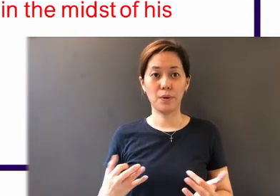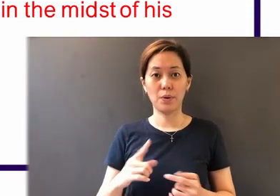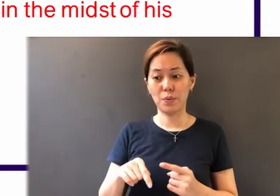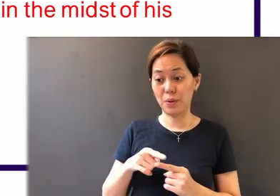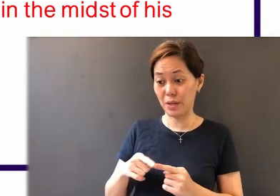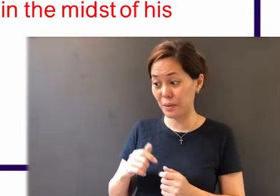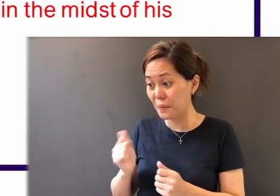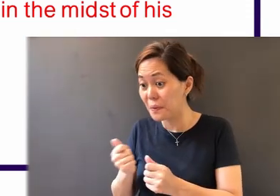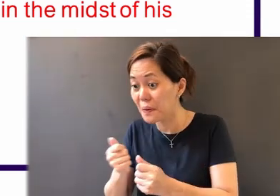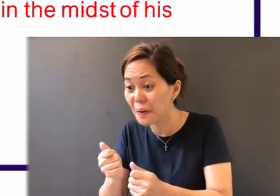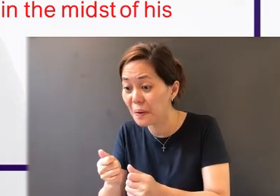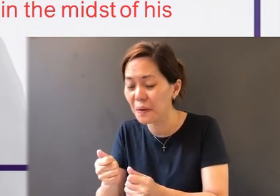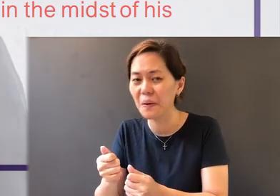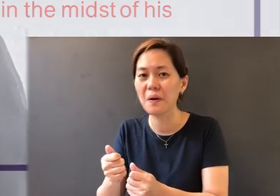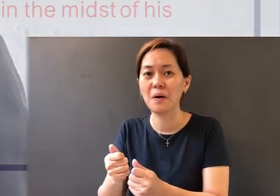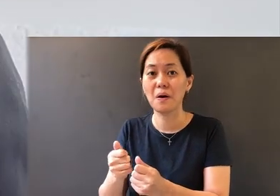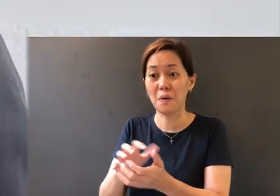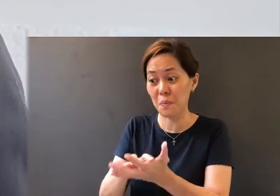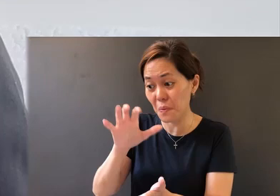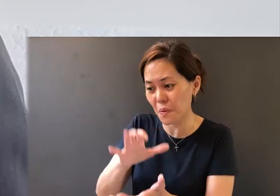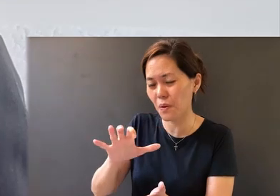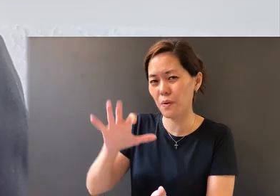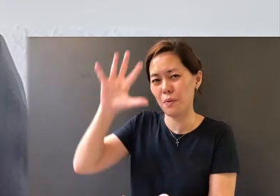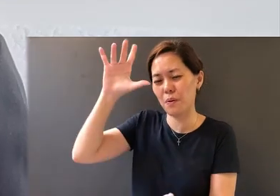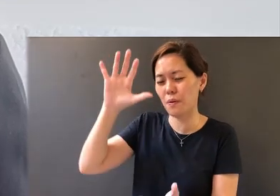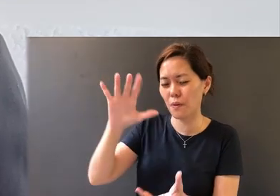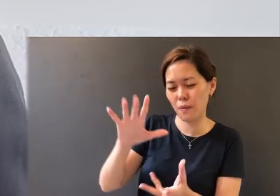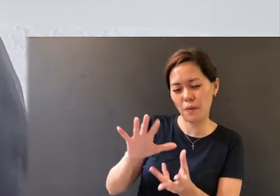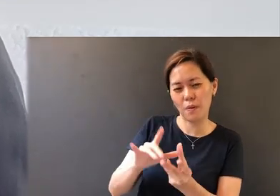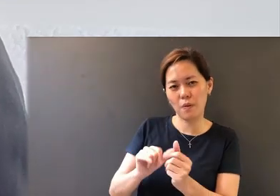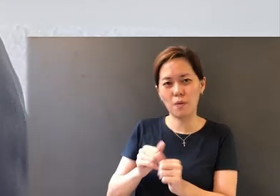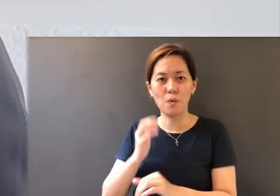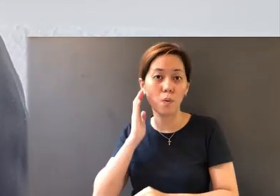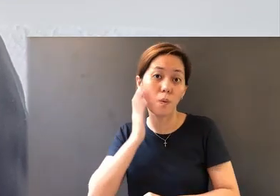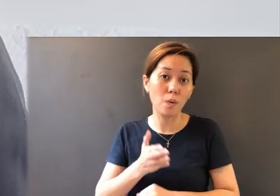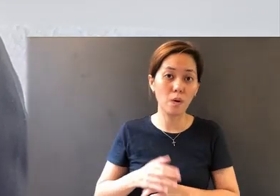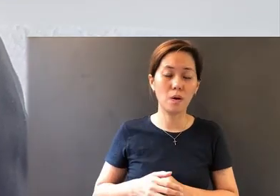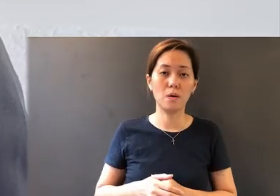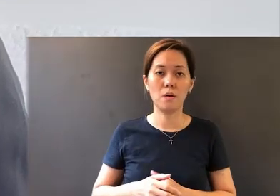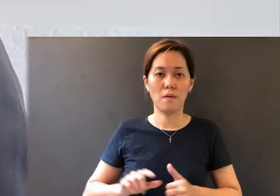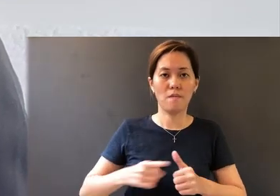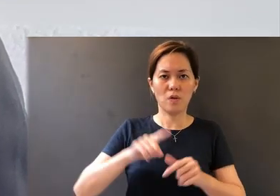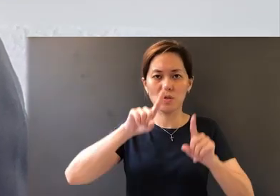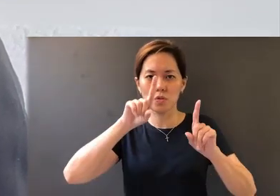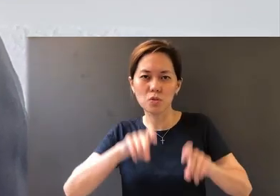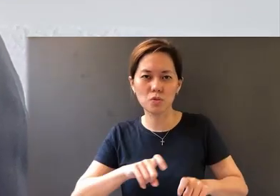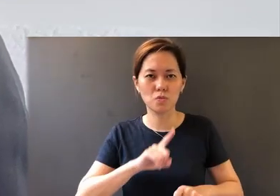pursuits." So the first test of real faith